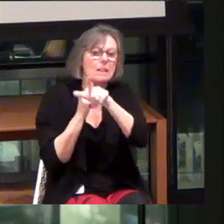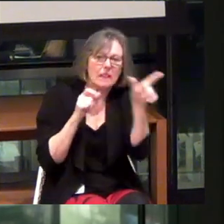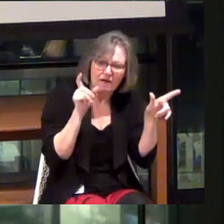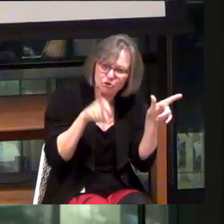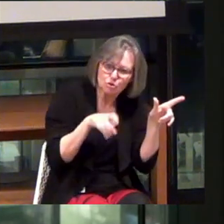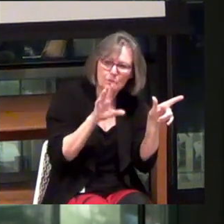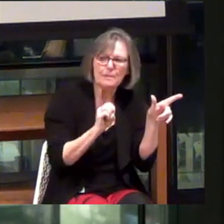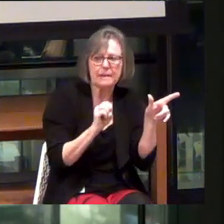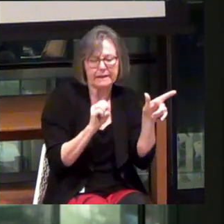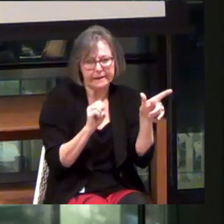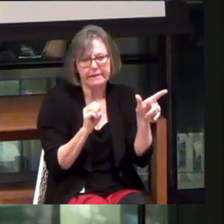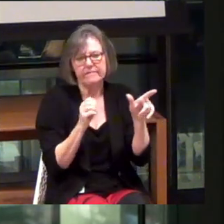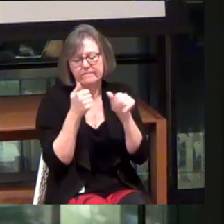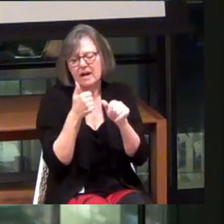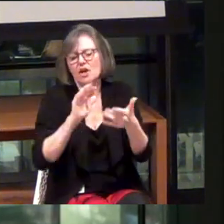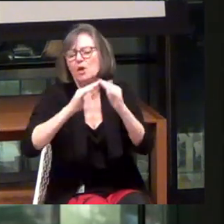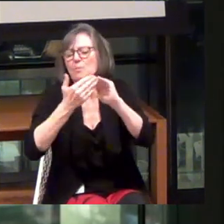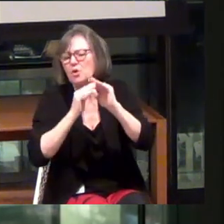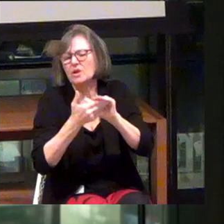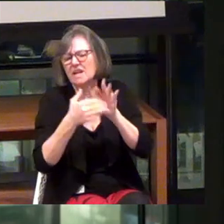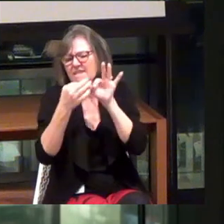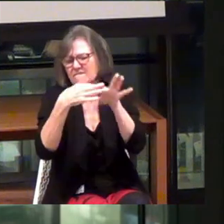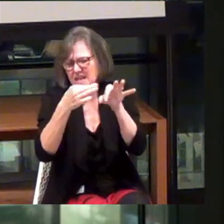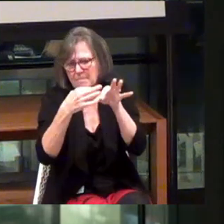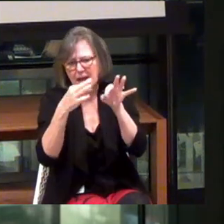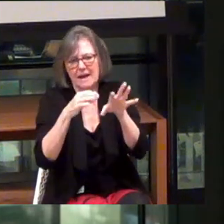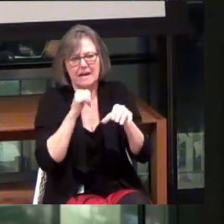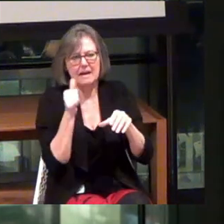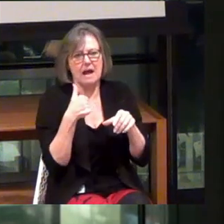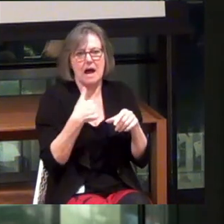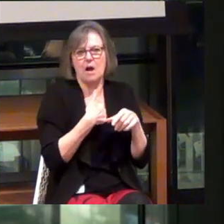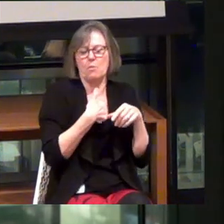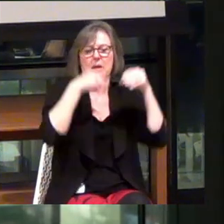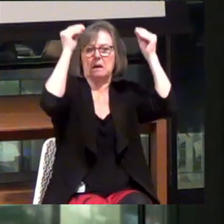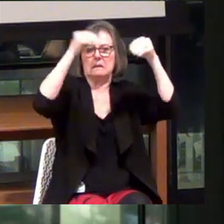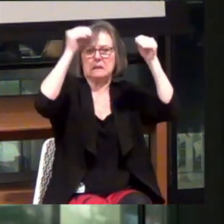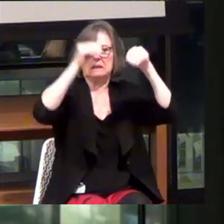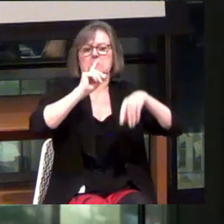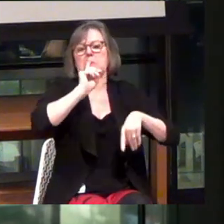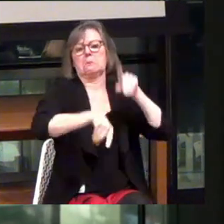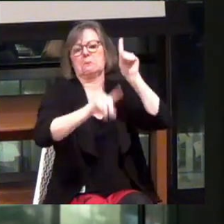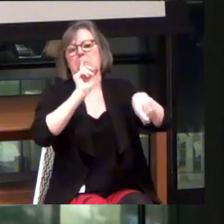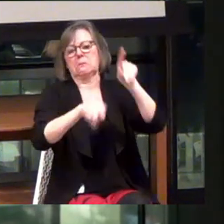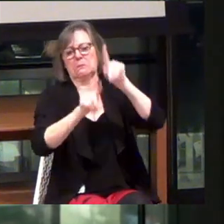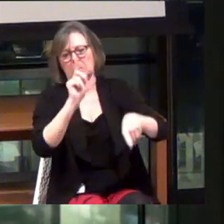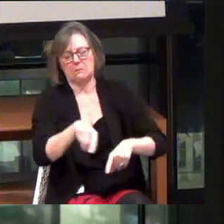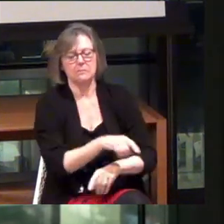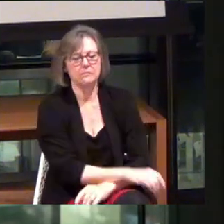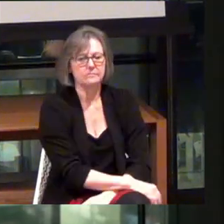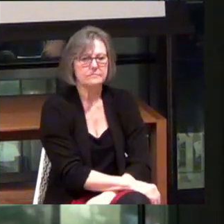Based off of community input, as opposed to kind of topdown dictatorship.